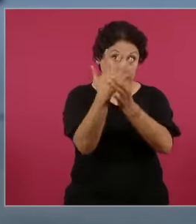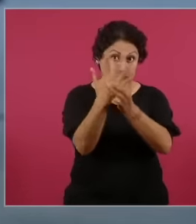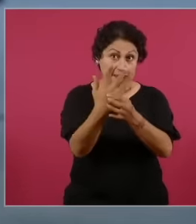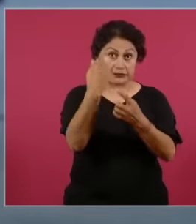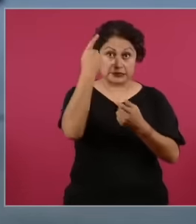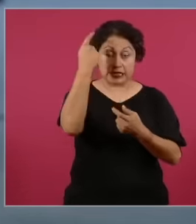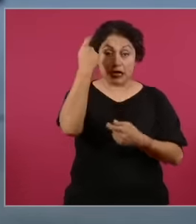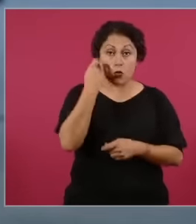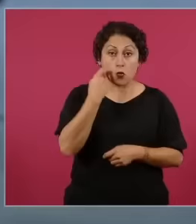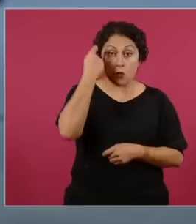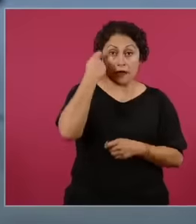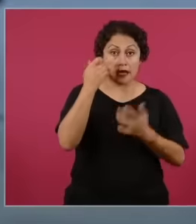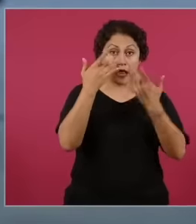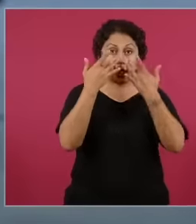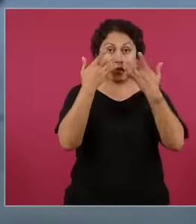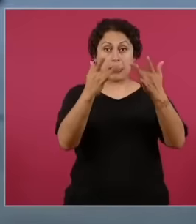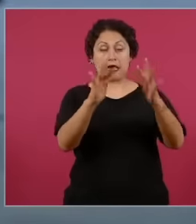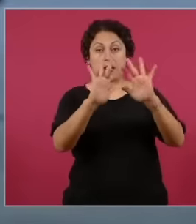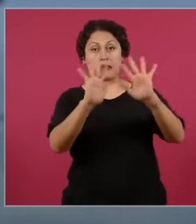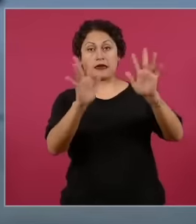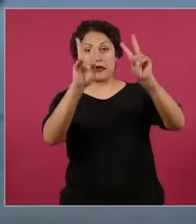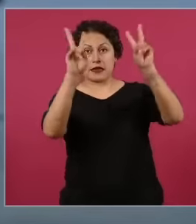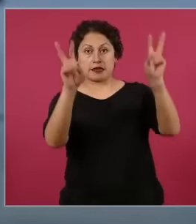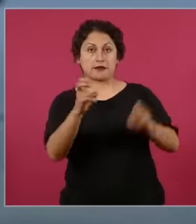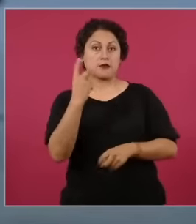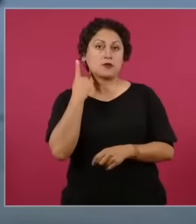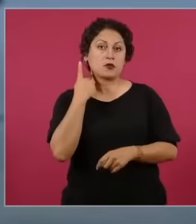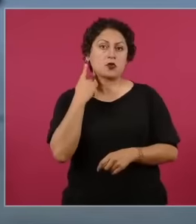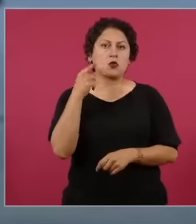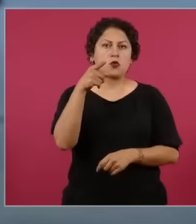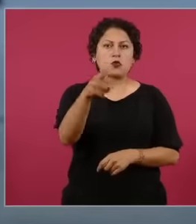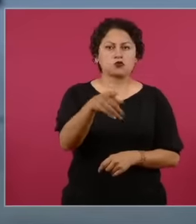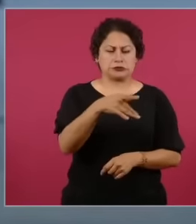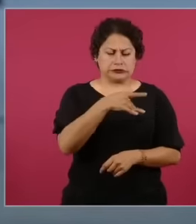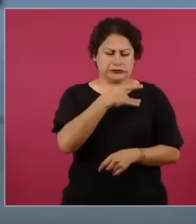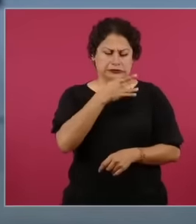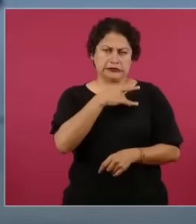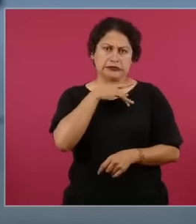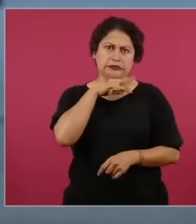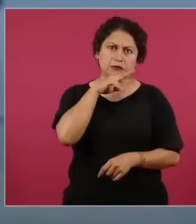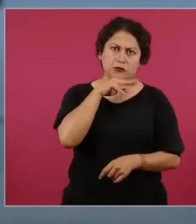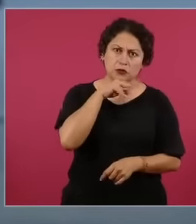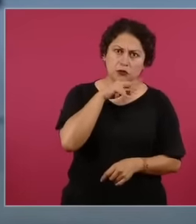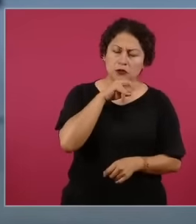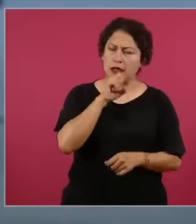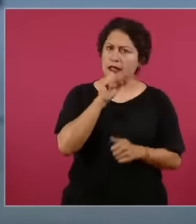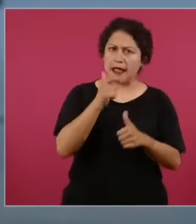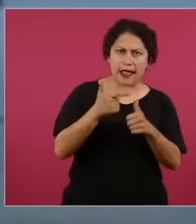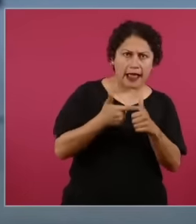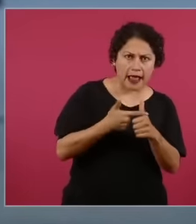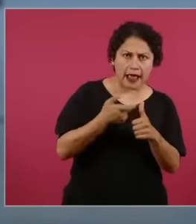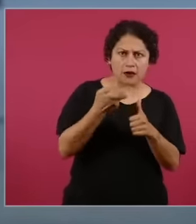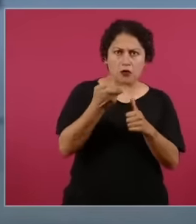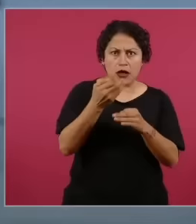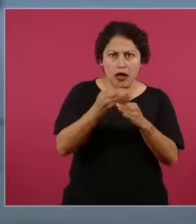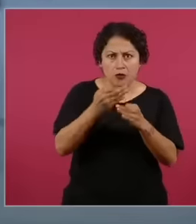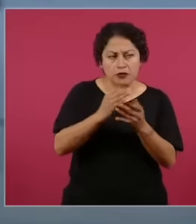worried or worried about the scenario that could be inherited by the next president Claudia Shen in